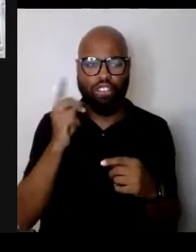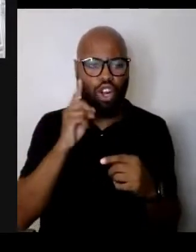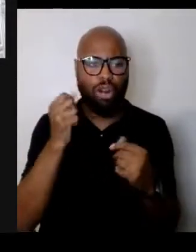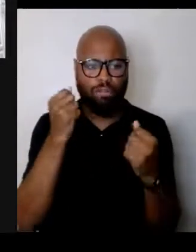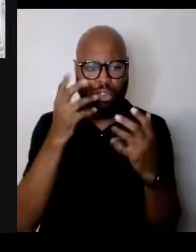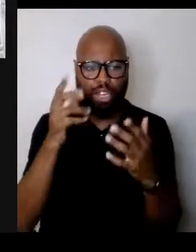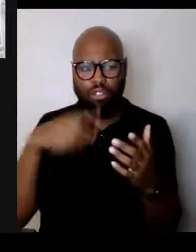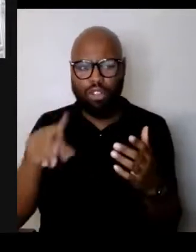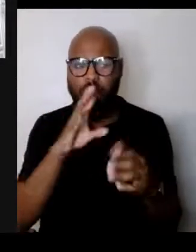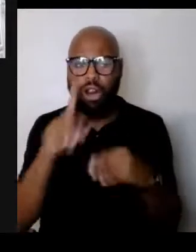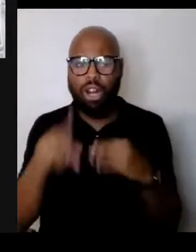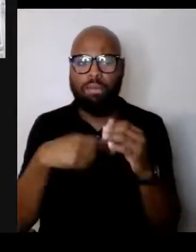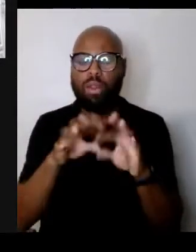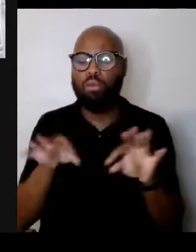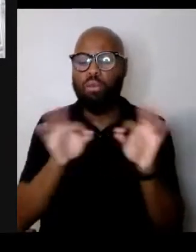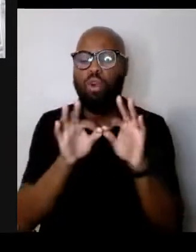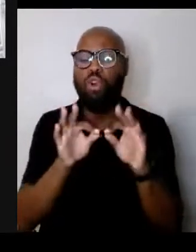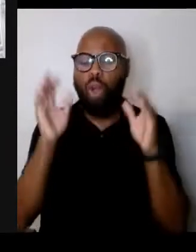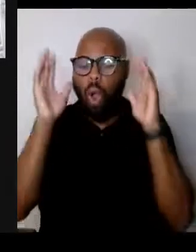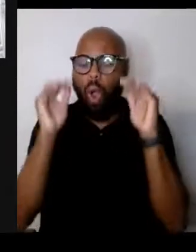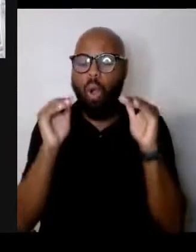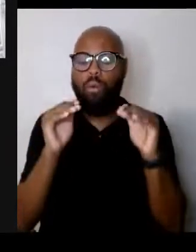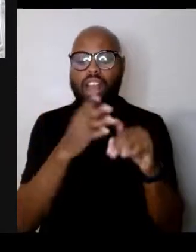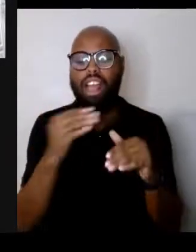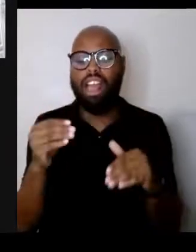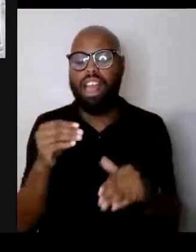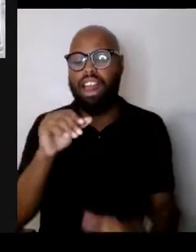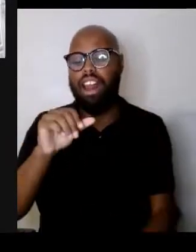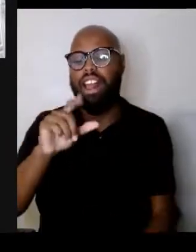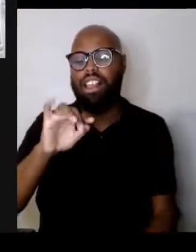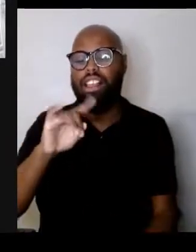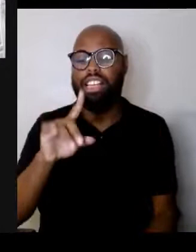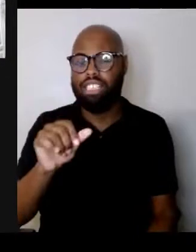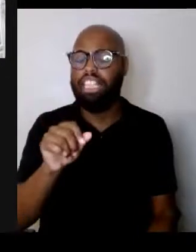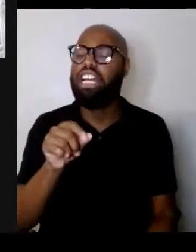and then Aliza I heard you use the word outrageous a minute ago.